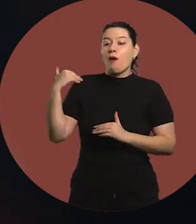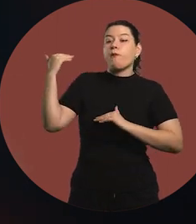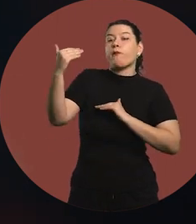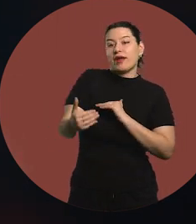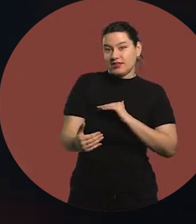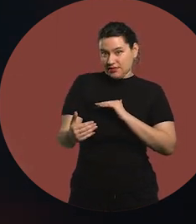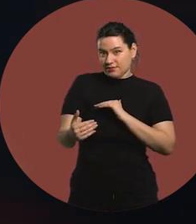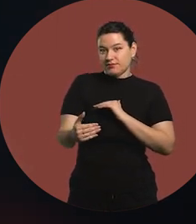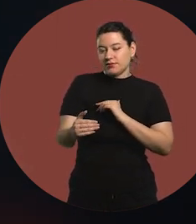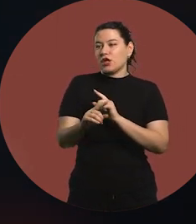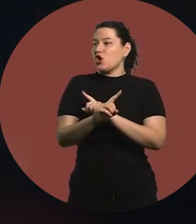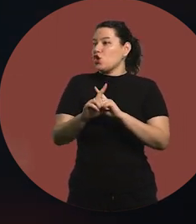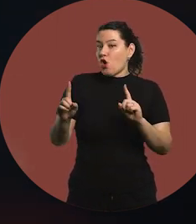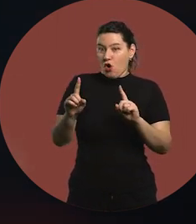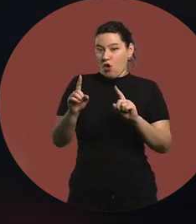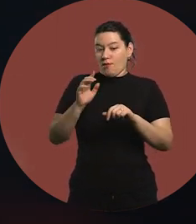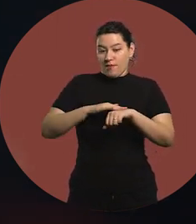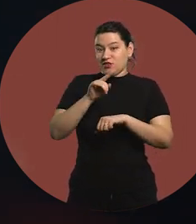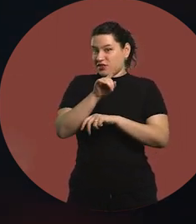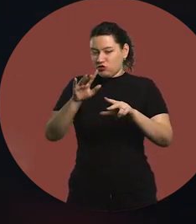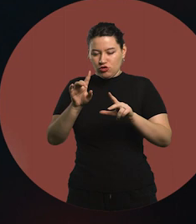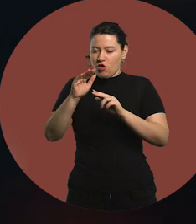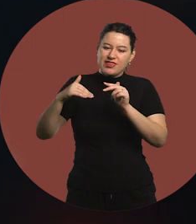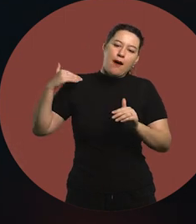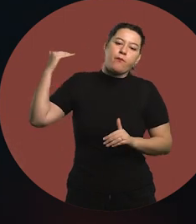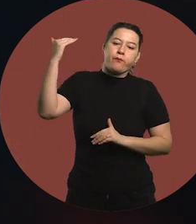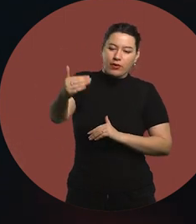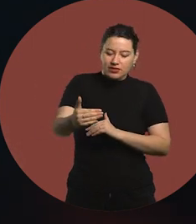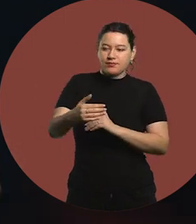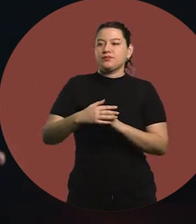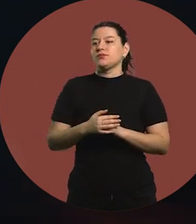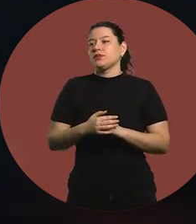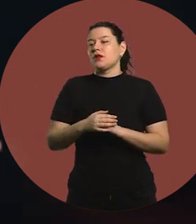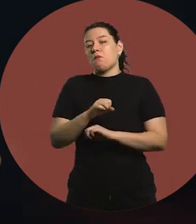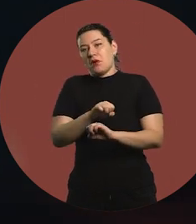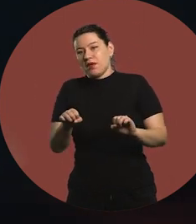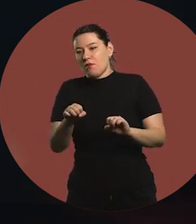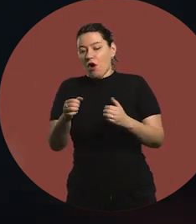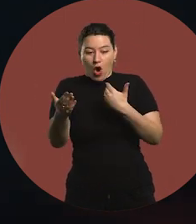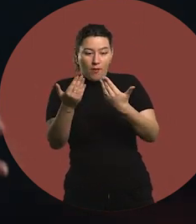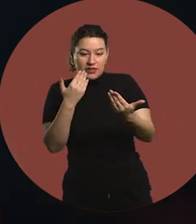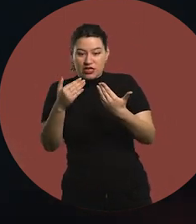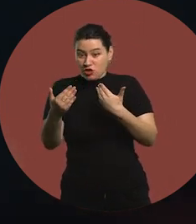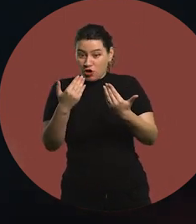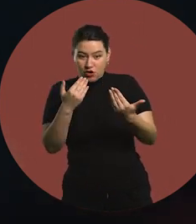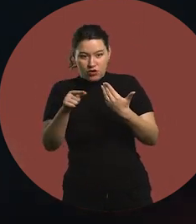But I didn't know it all at 18. And you might call this a difficult conversation,